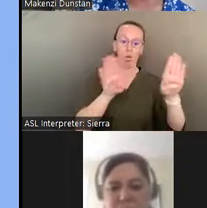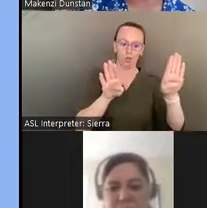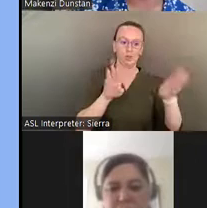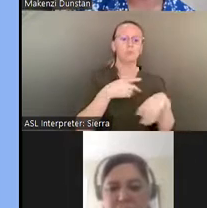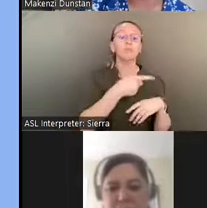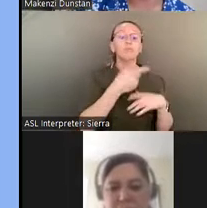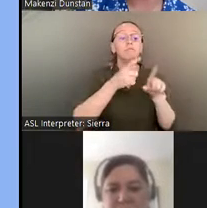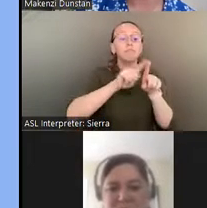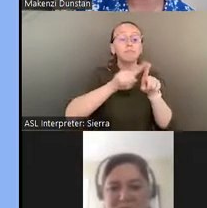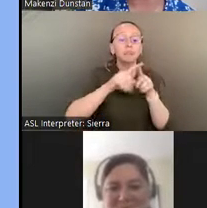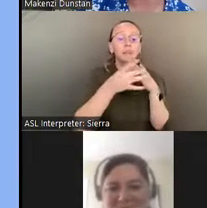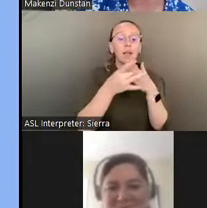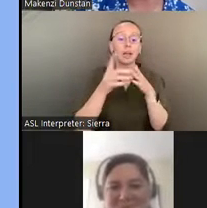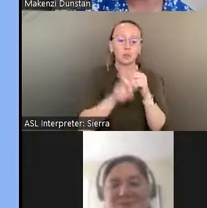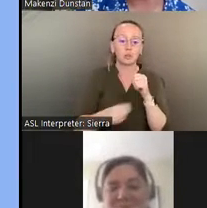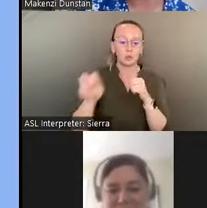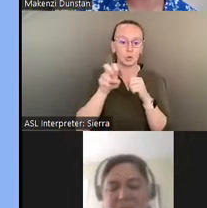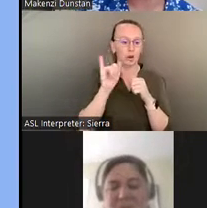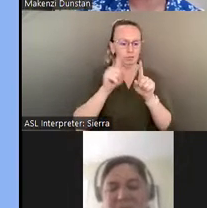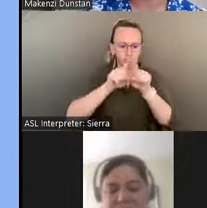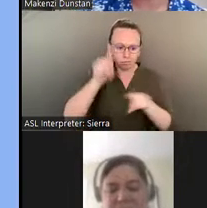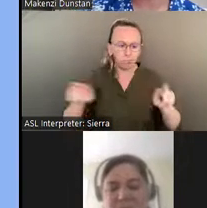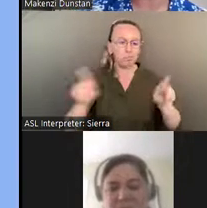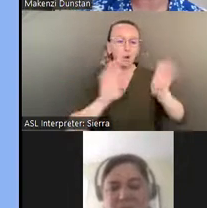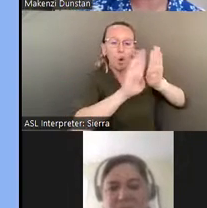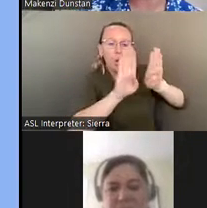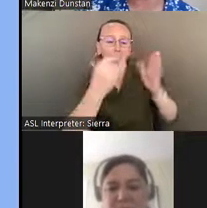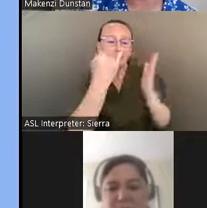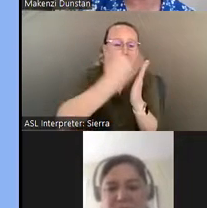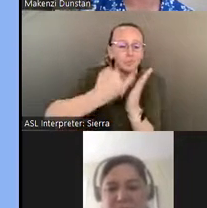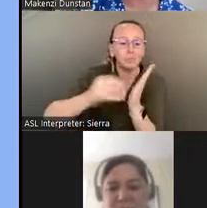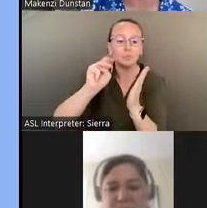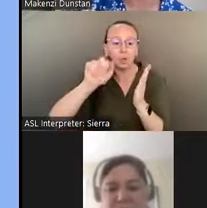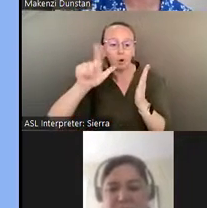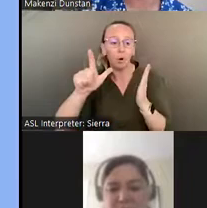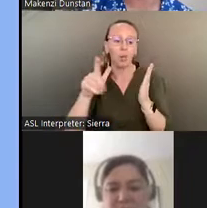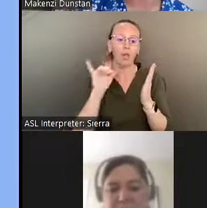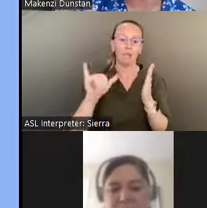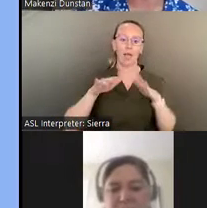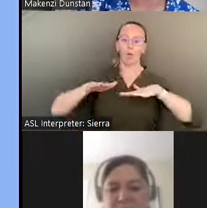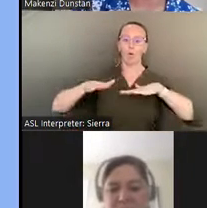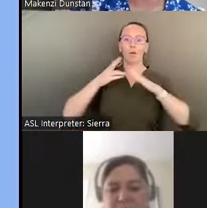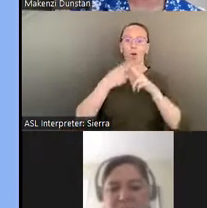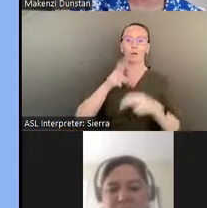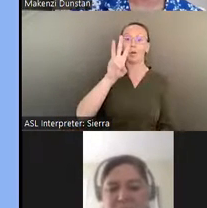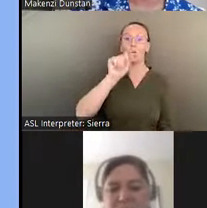called the Walls Walk, to experience the city through the lens of art and culture.